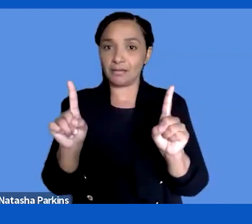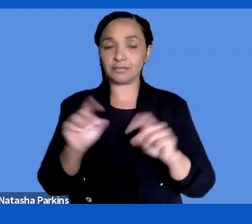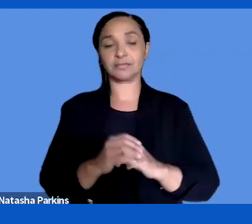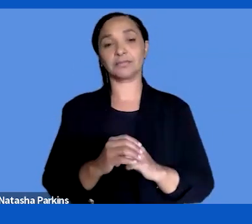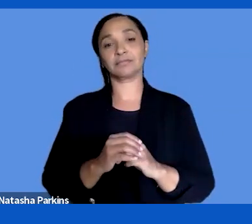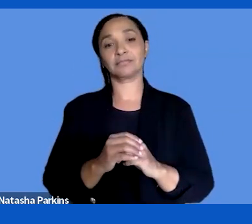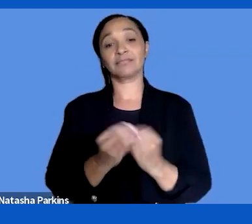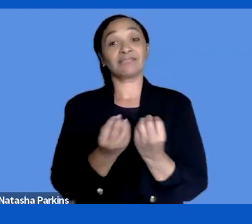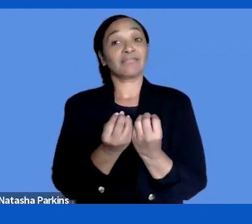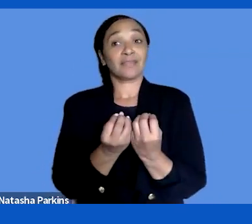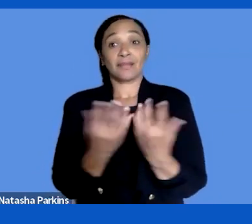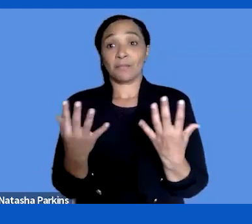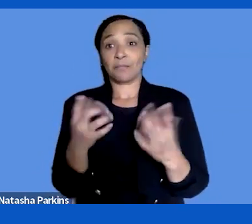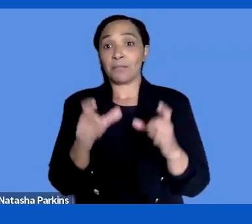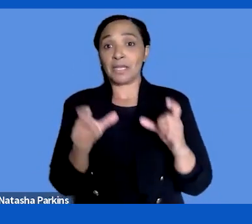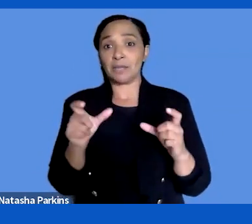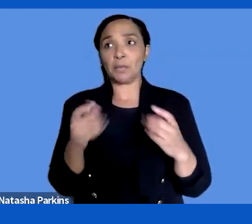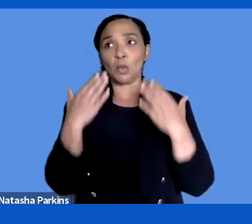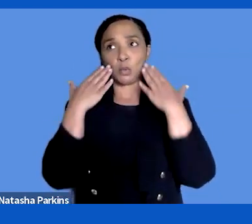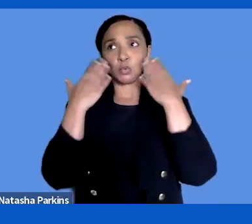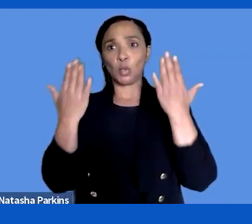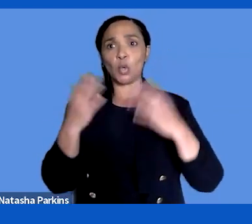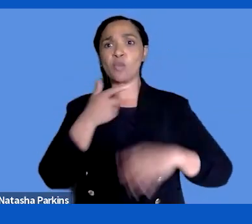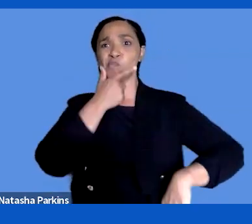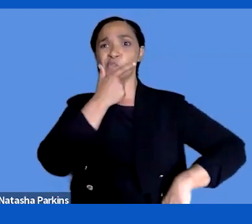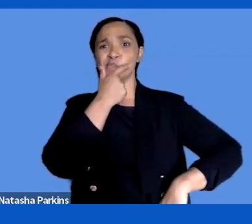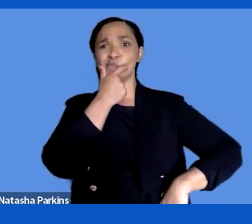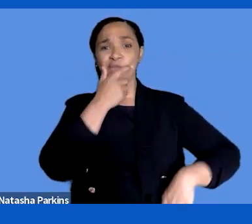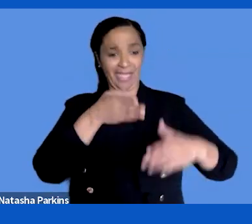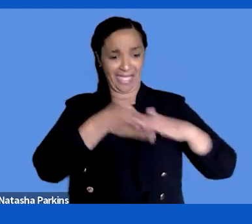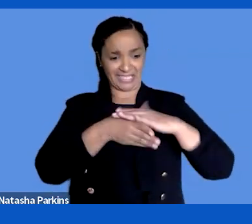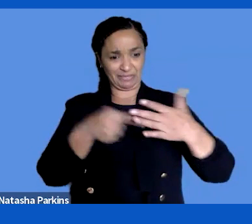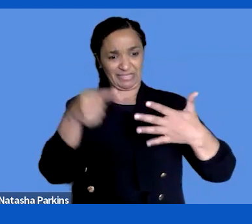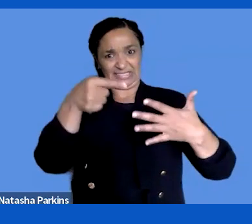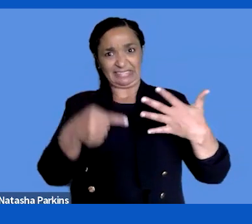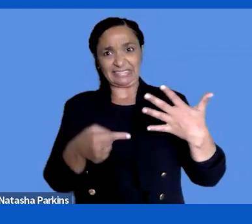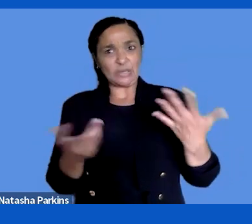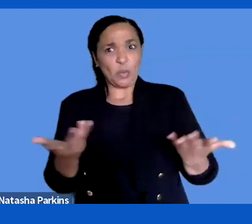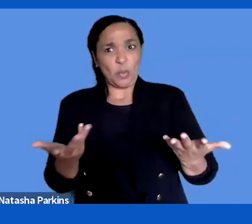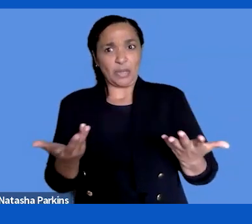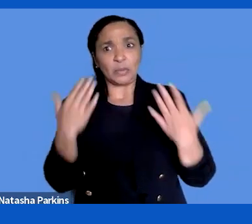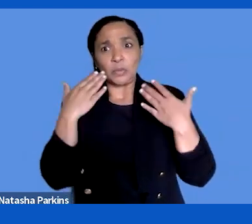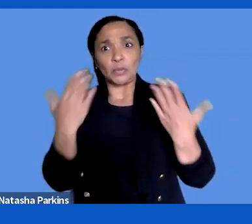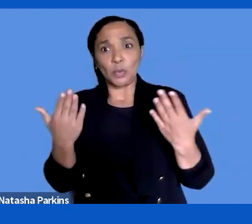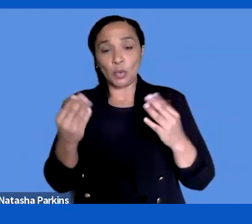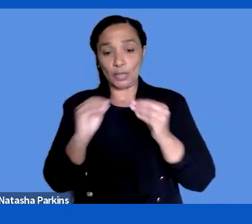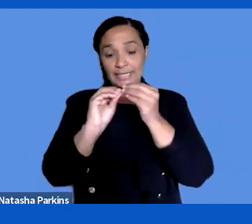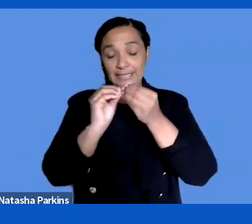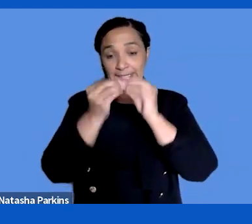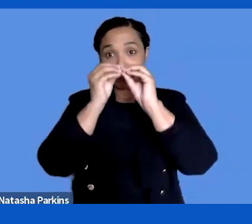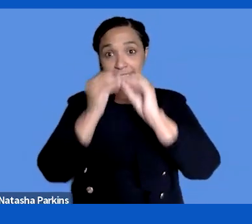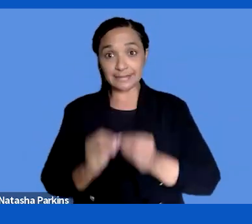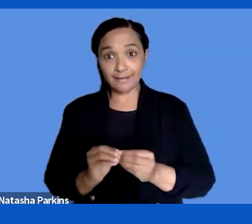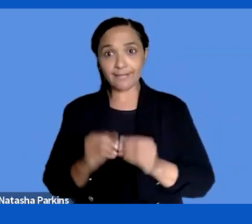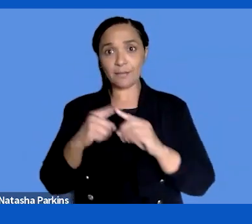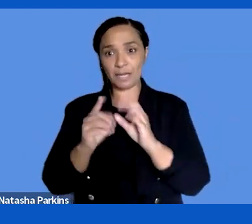have experience in accessibility. Especially designers and developers. Most accessibility